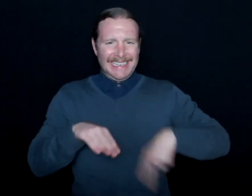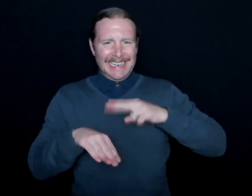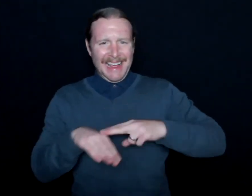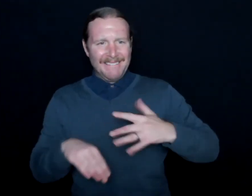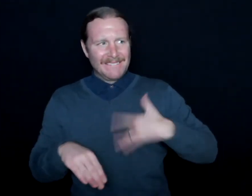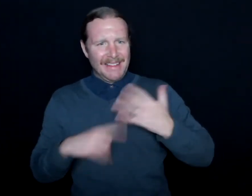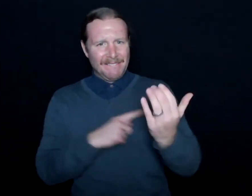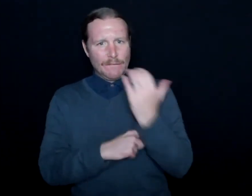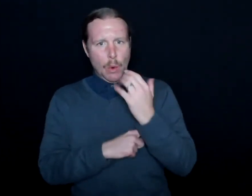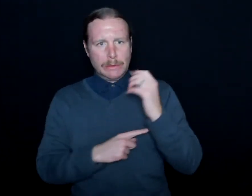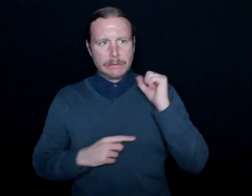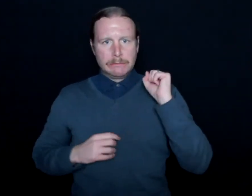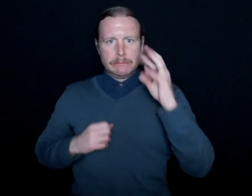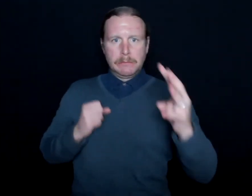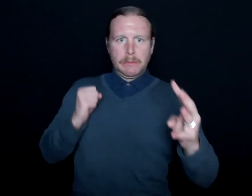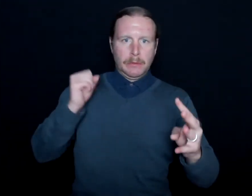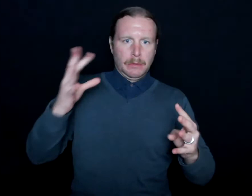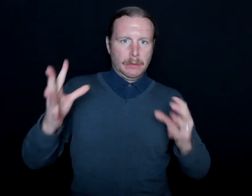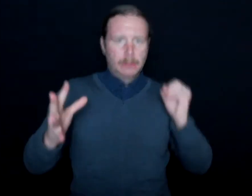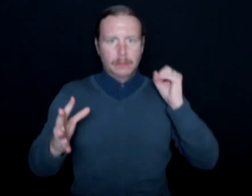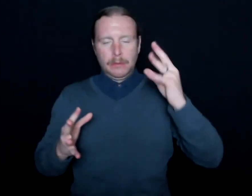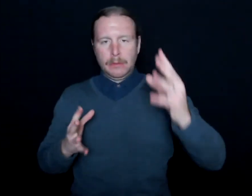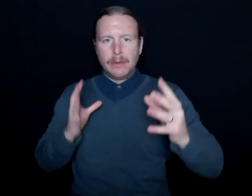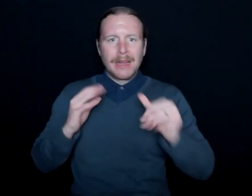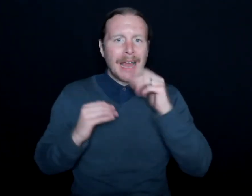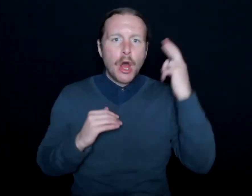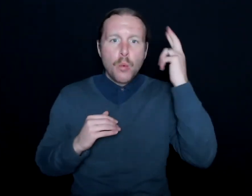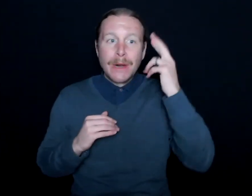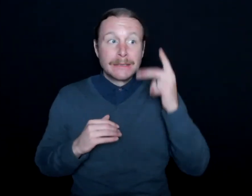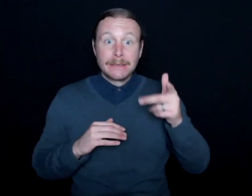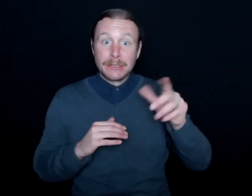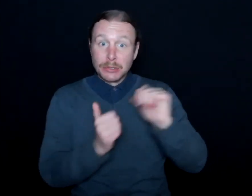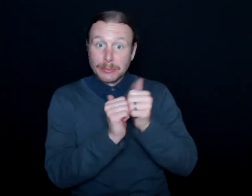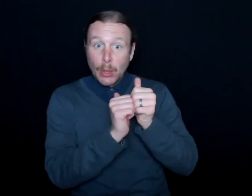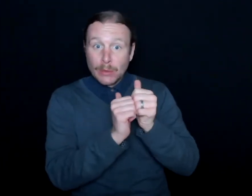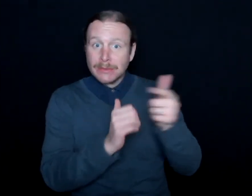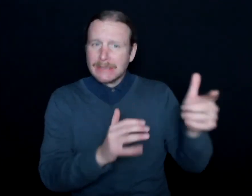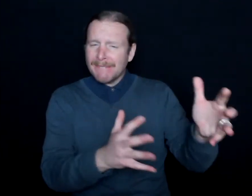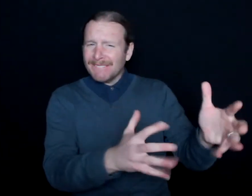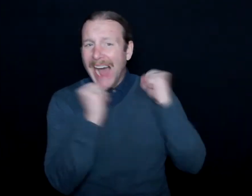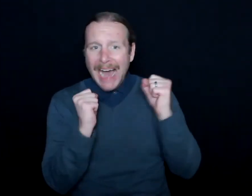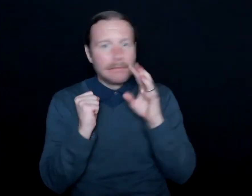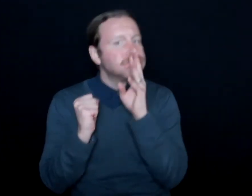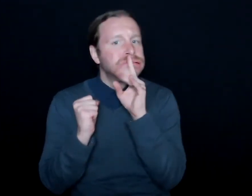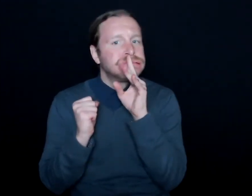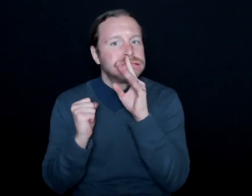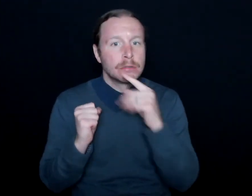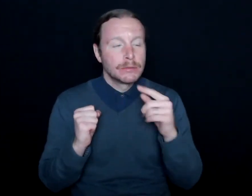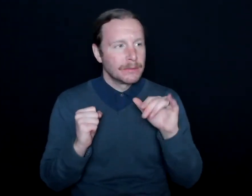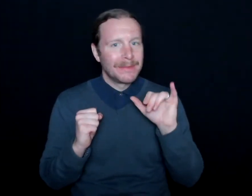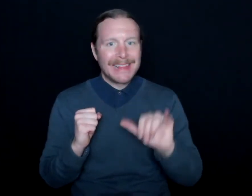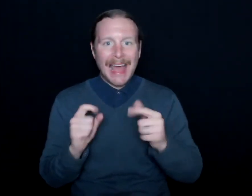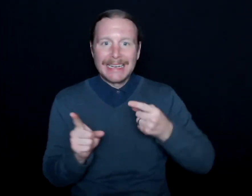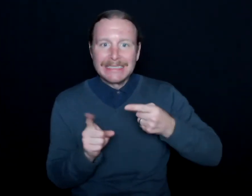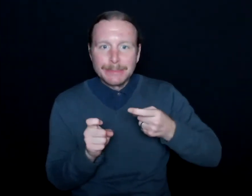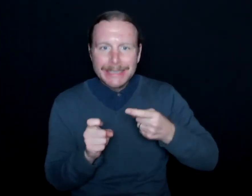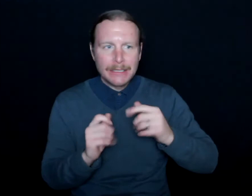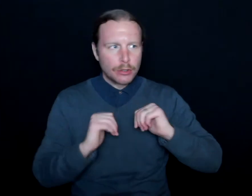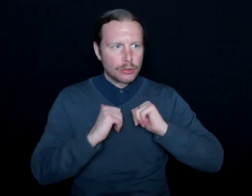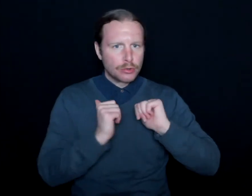I felt like I was processing. I didn't realize how fast press conferences were. And so it's that speed and trying to figure out.